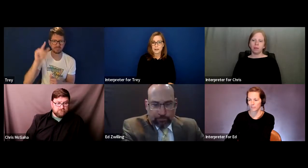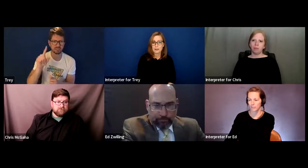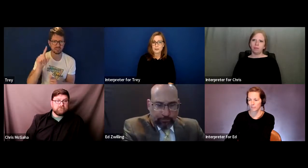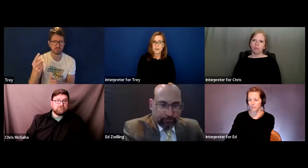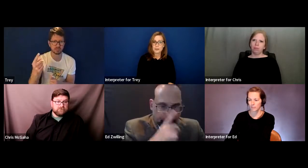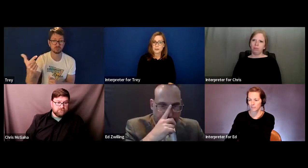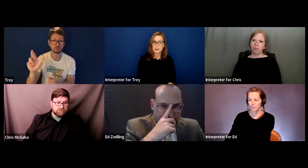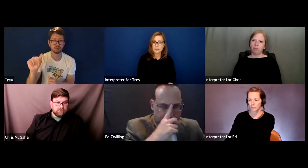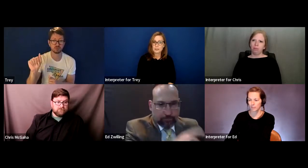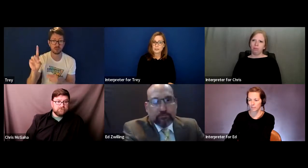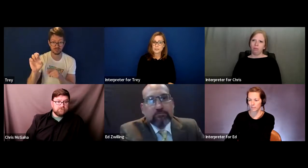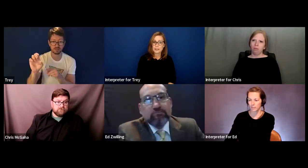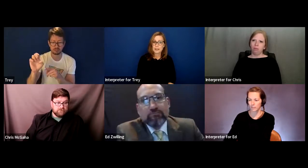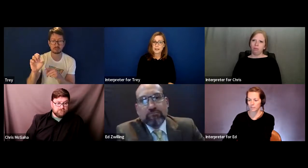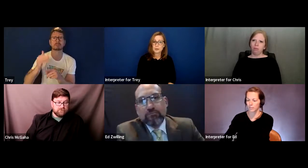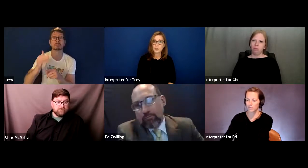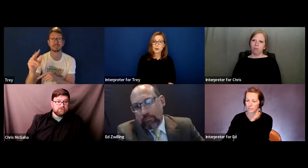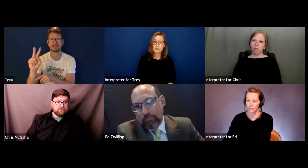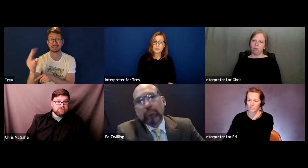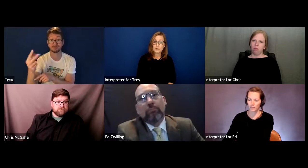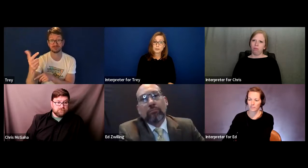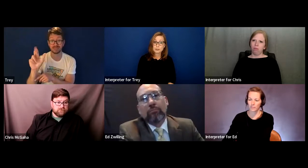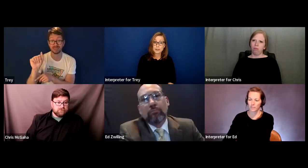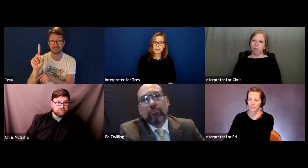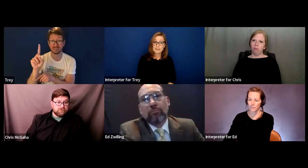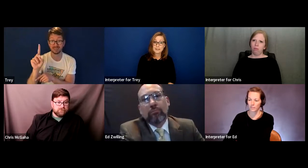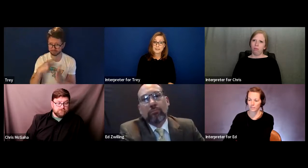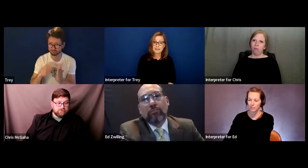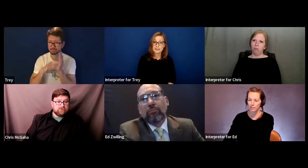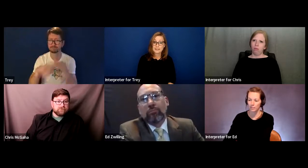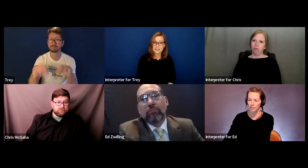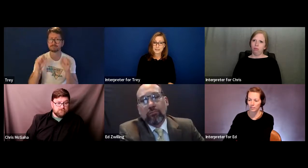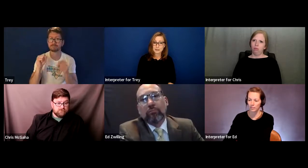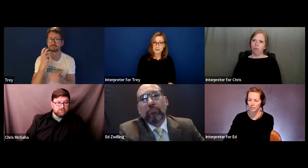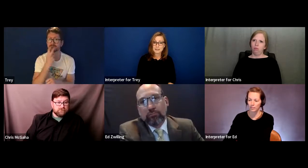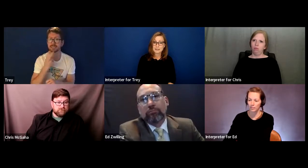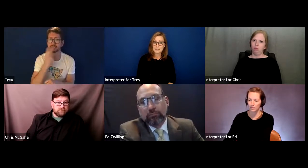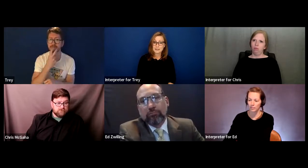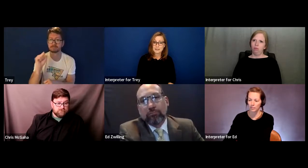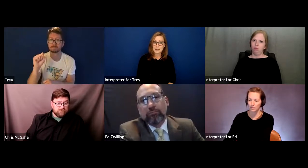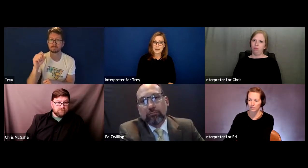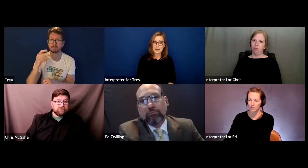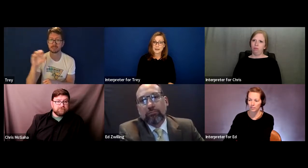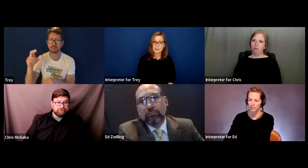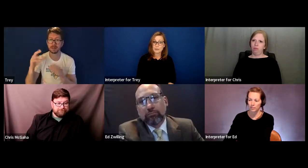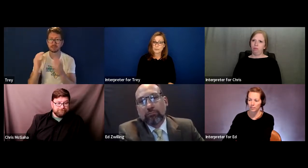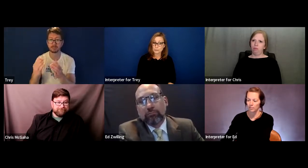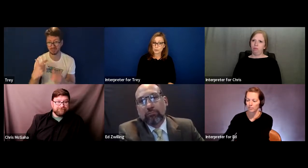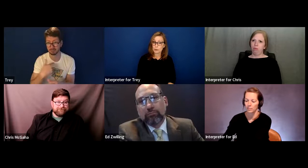I look back on those years and I recall in the first grade and the second grade I was